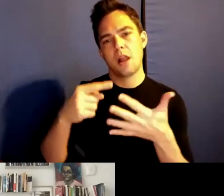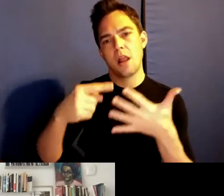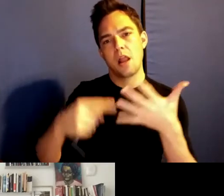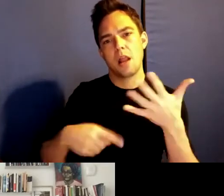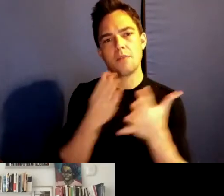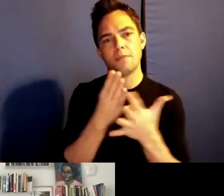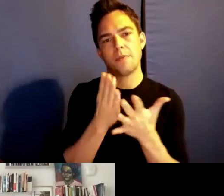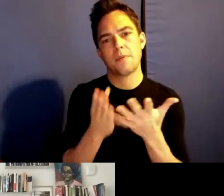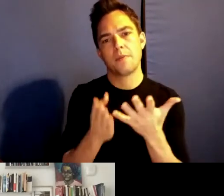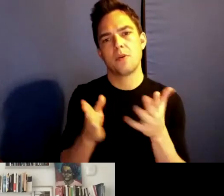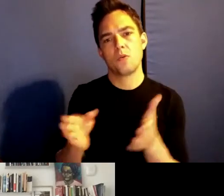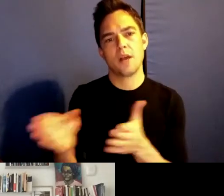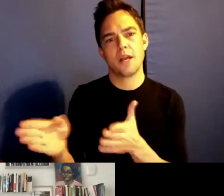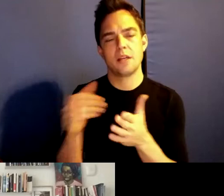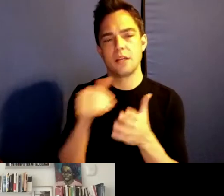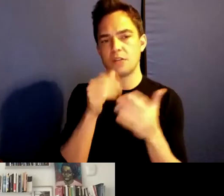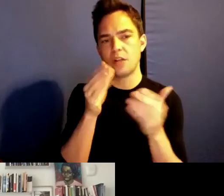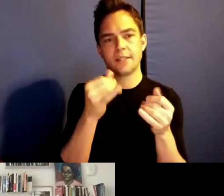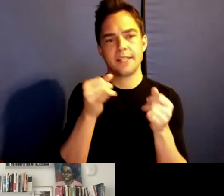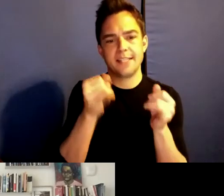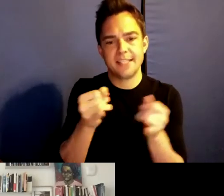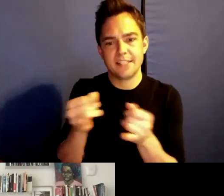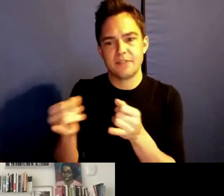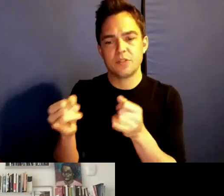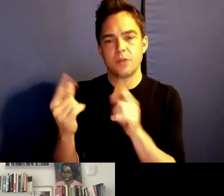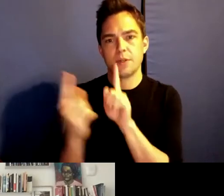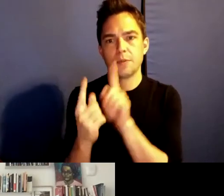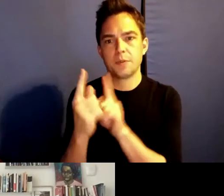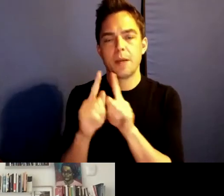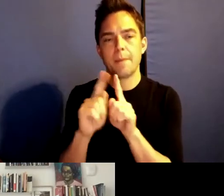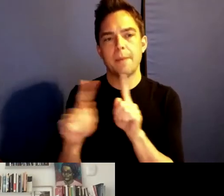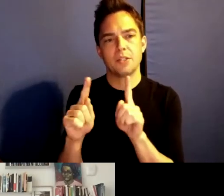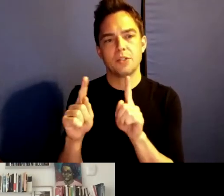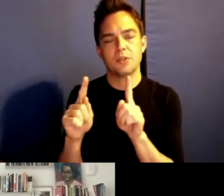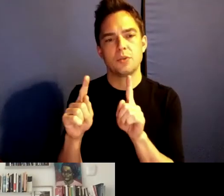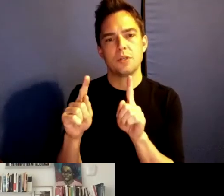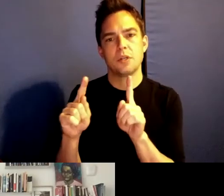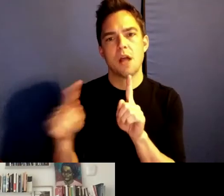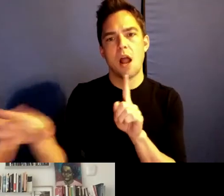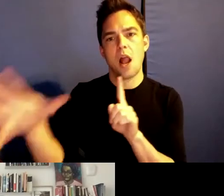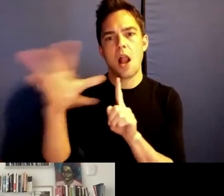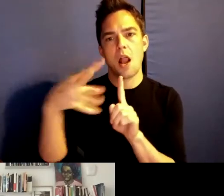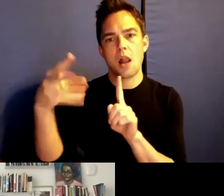or individually did -- but to take out mothering, as I say in the